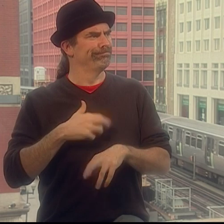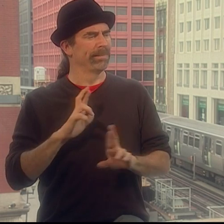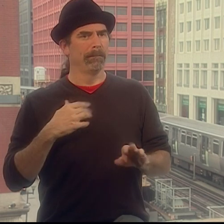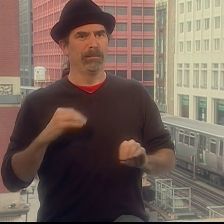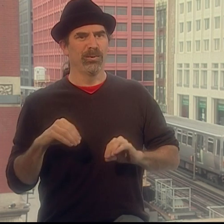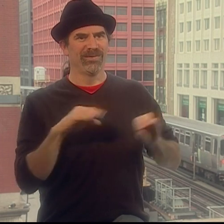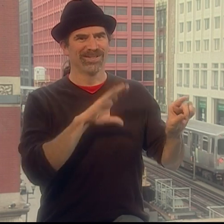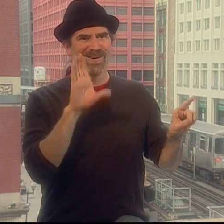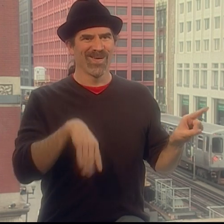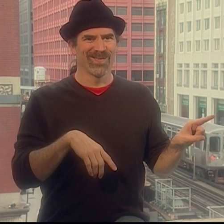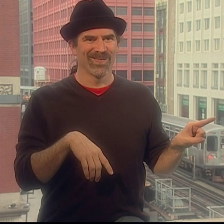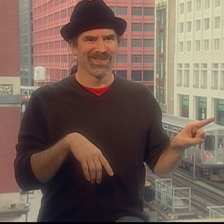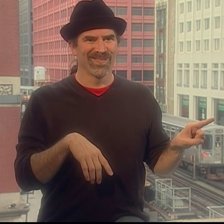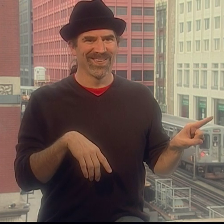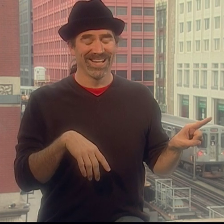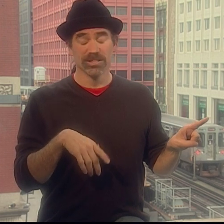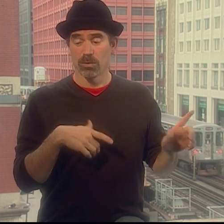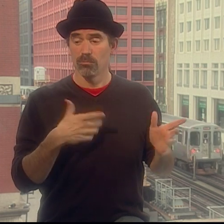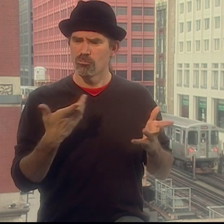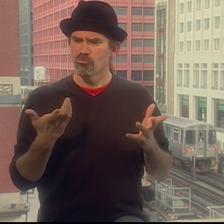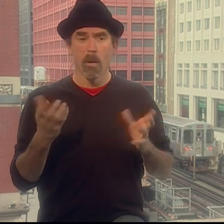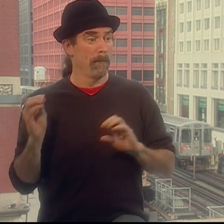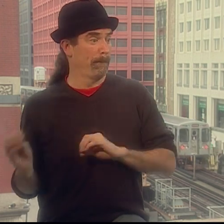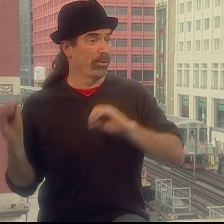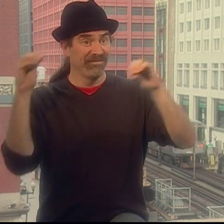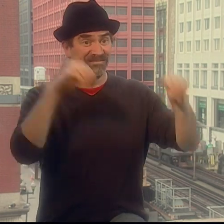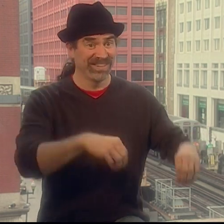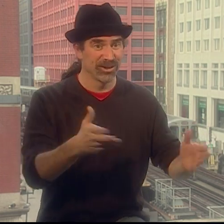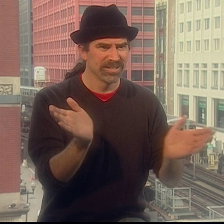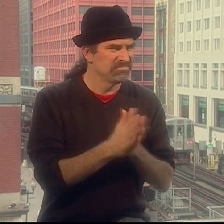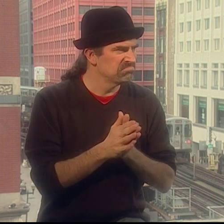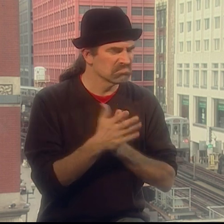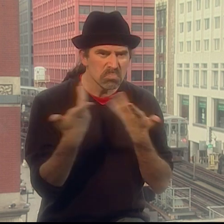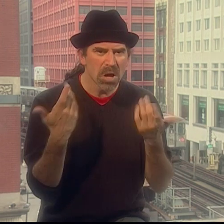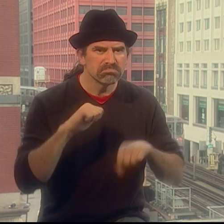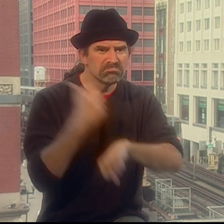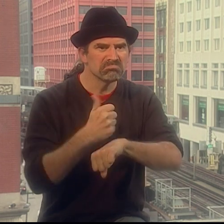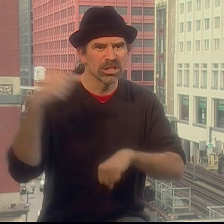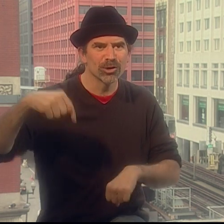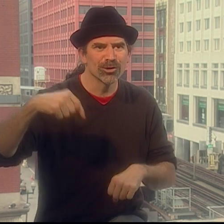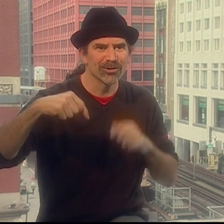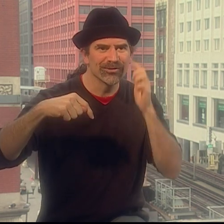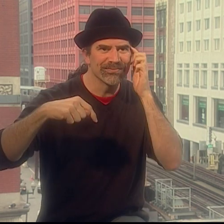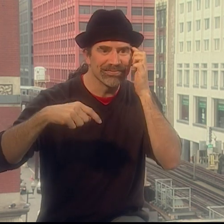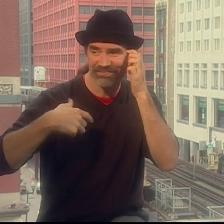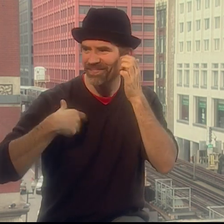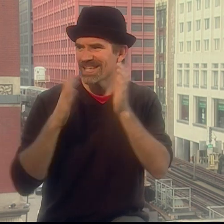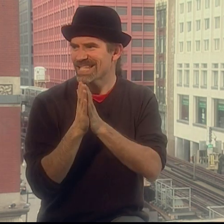Around that time, I moved to Chicago, and when I got here I thought, "Wow, let's set up the scene here."